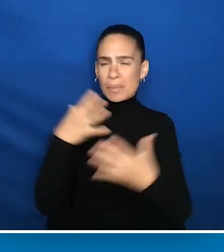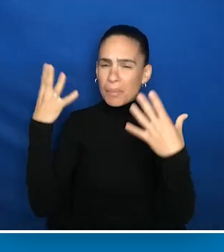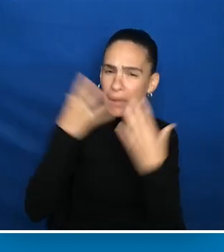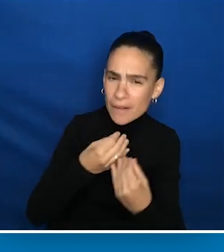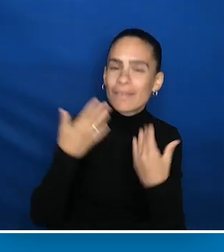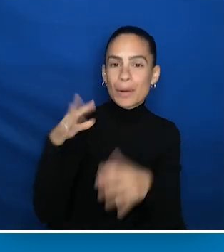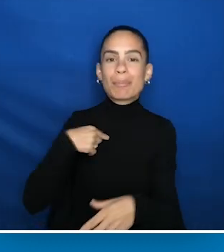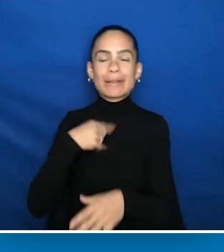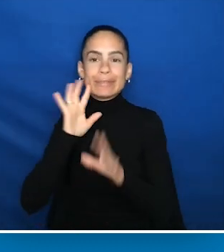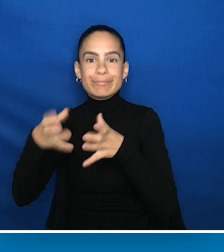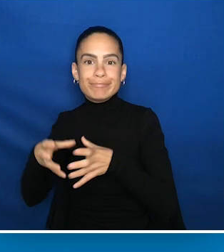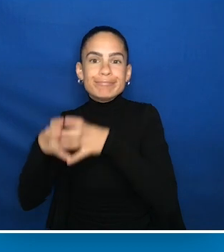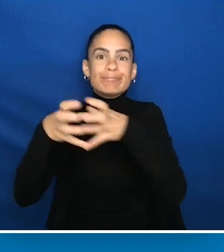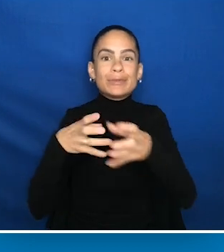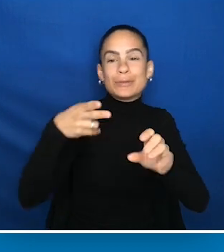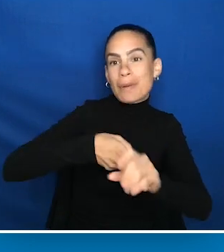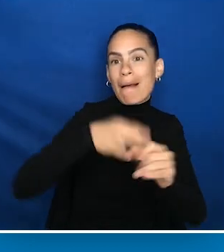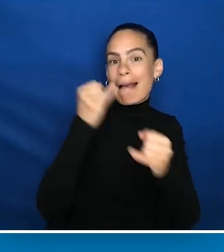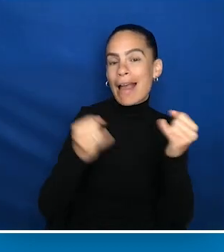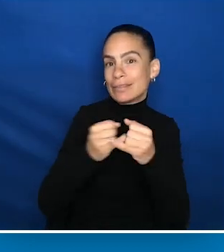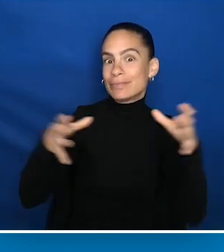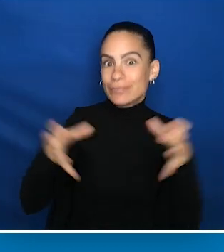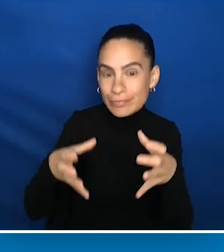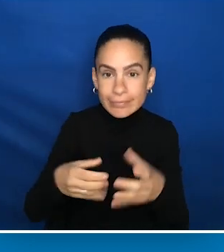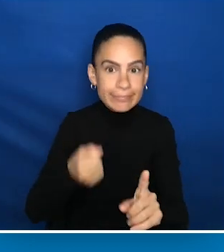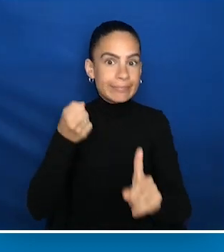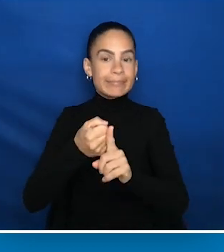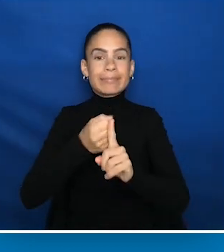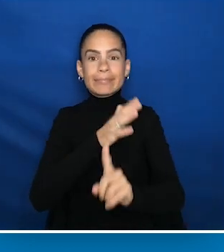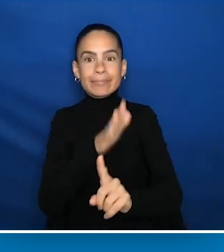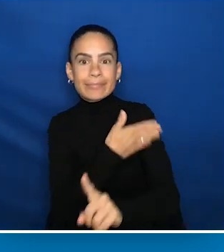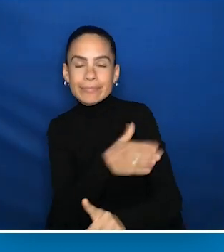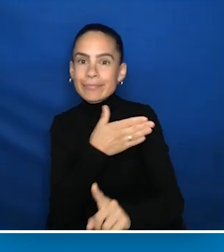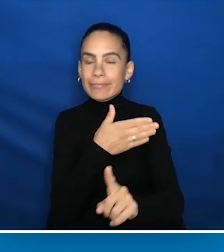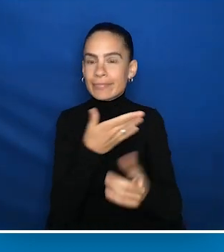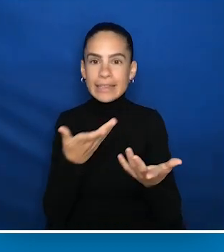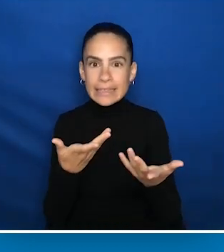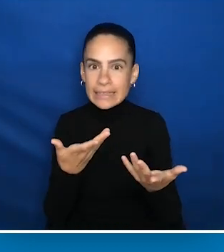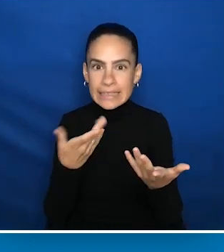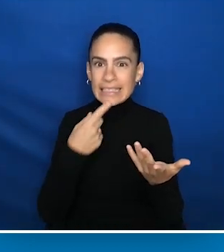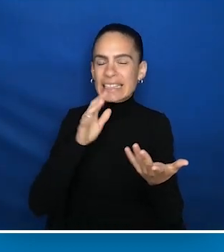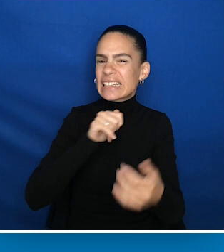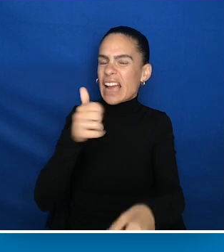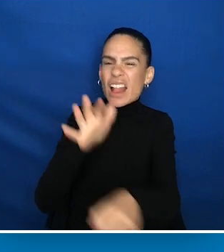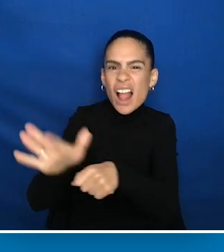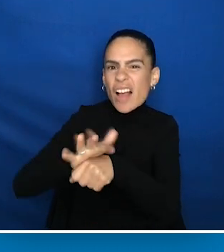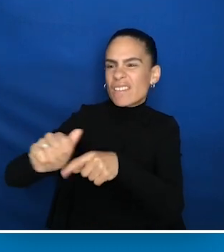But the Sydney Symphony said they didn't have the music long enough. and could we finish on a solo? Teddy Rhodes said he would take it and we were crushed.